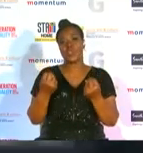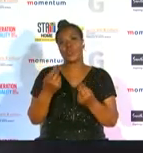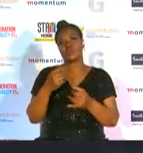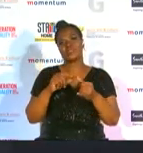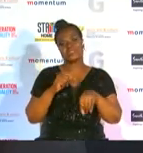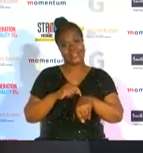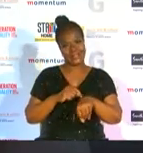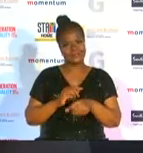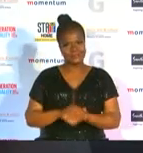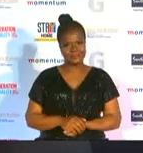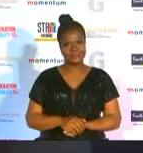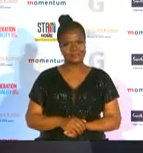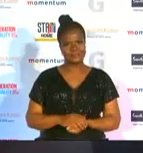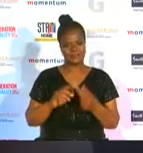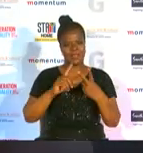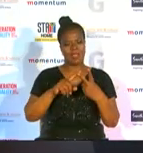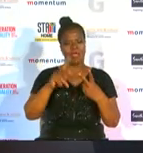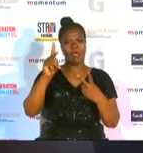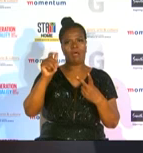season